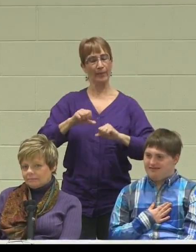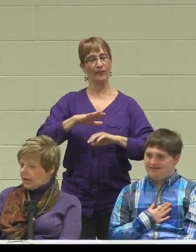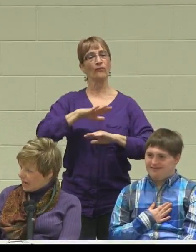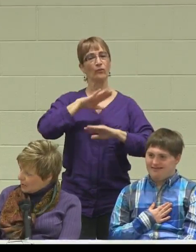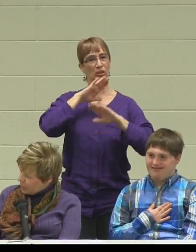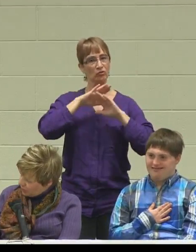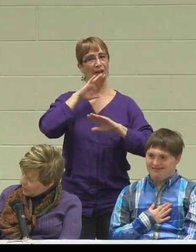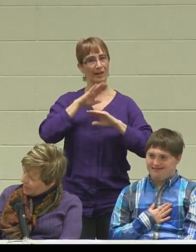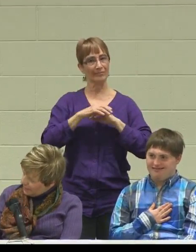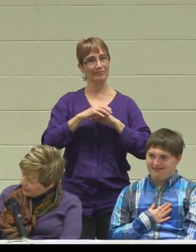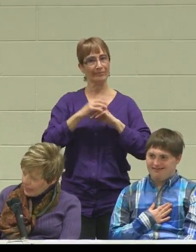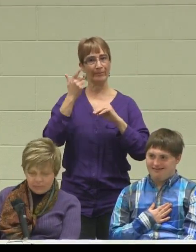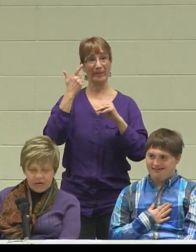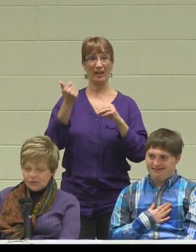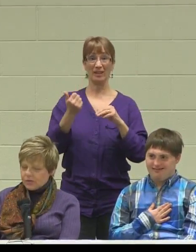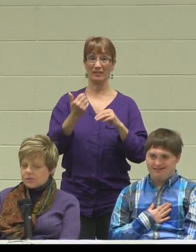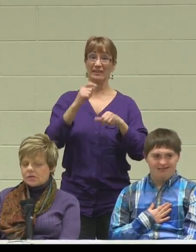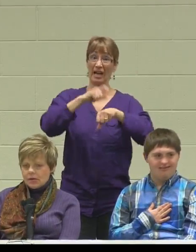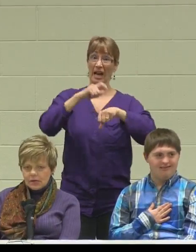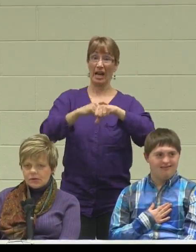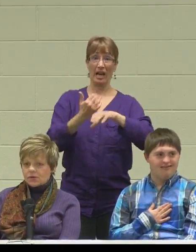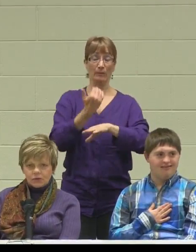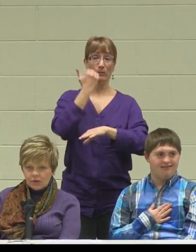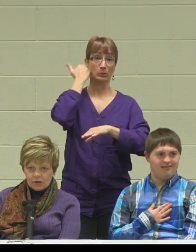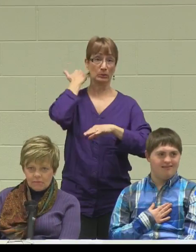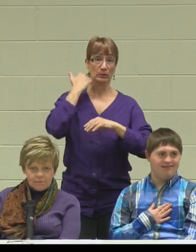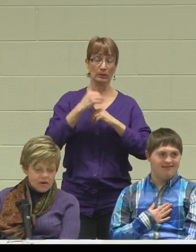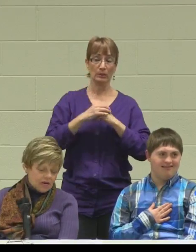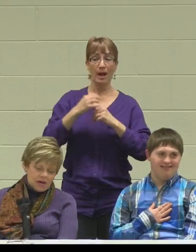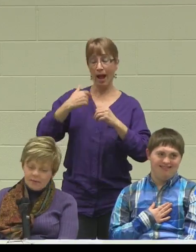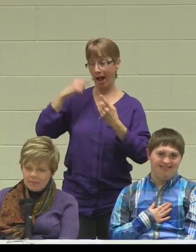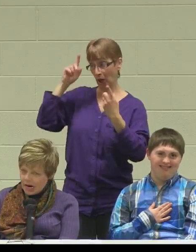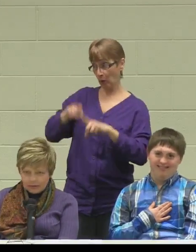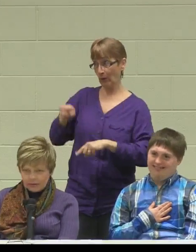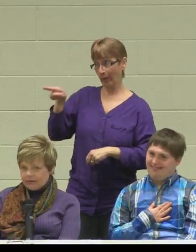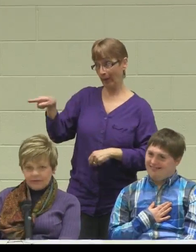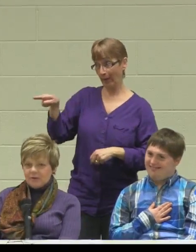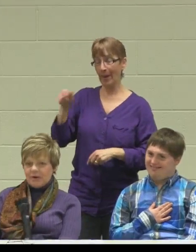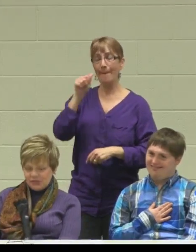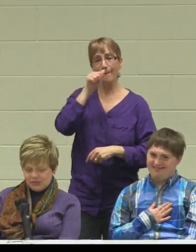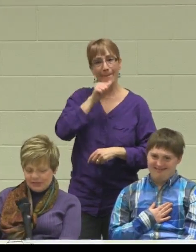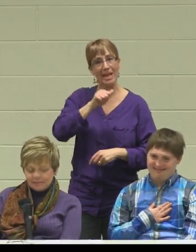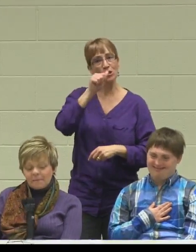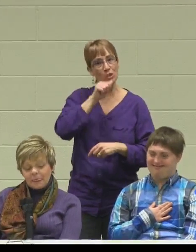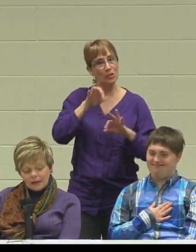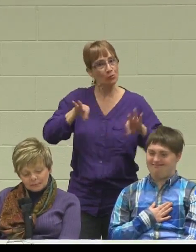I would agree patience is critical, and I am not really very patient.[Laugh ]